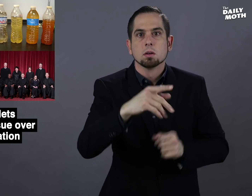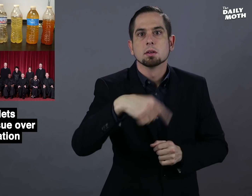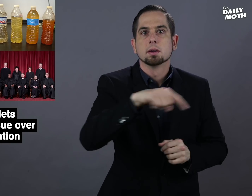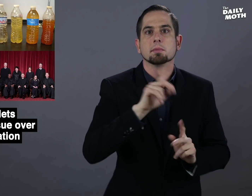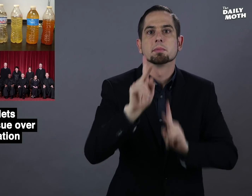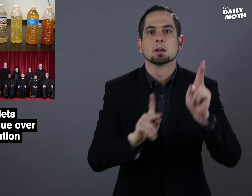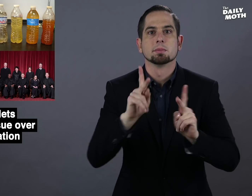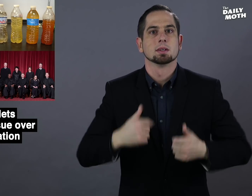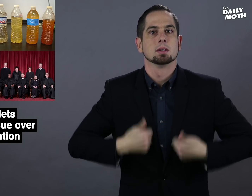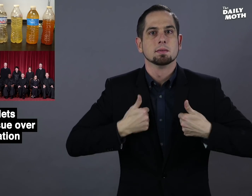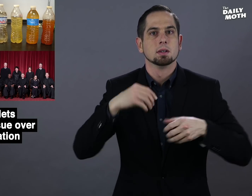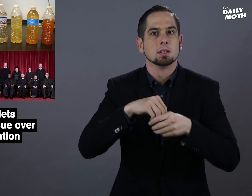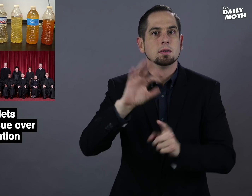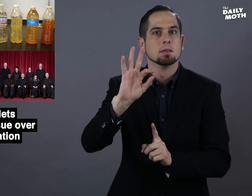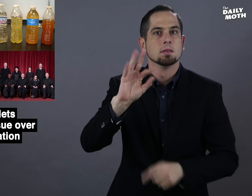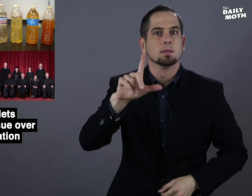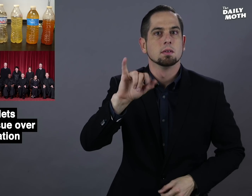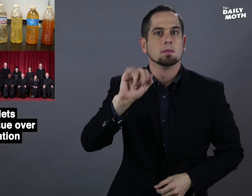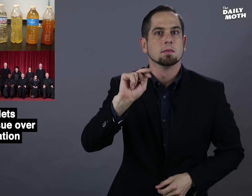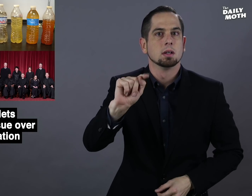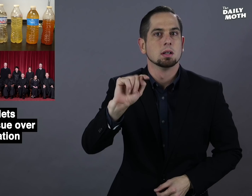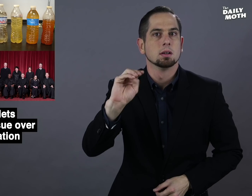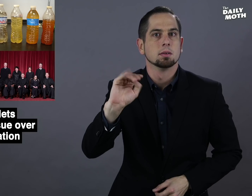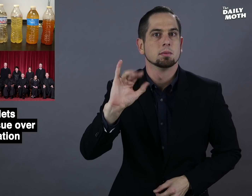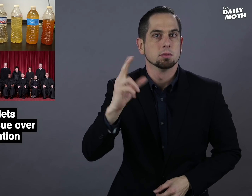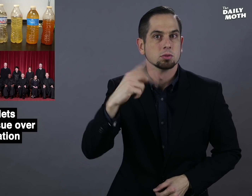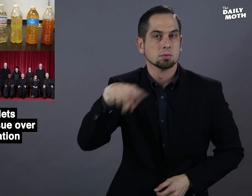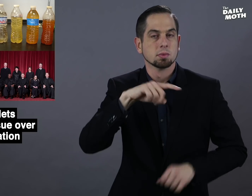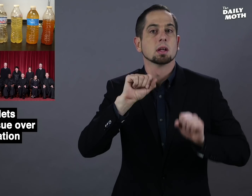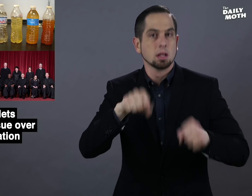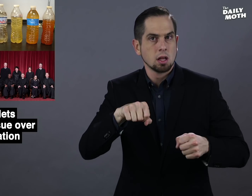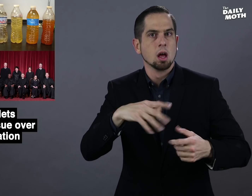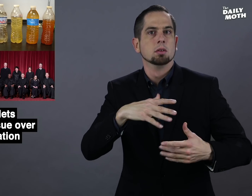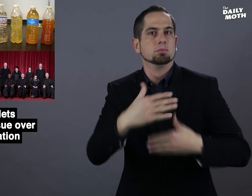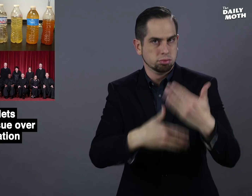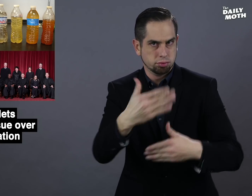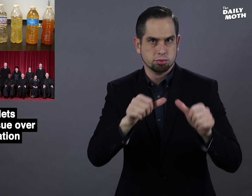people who live in Flint, Michigan to proceed